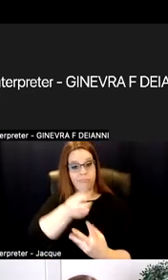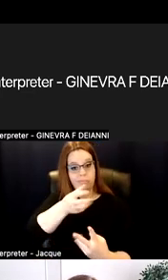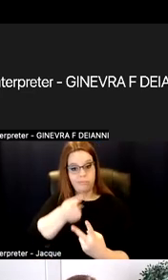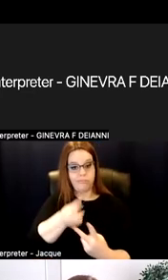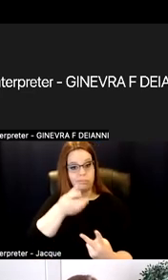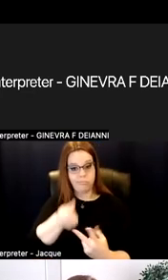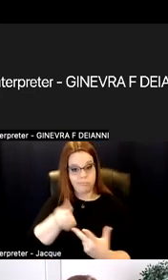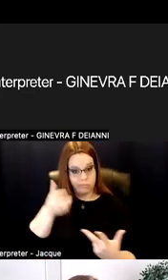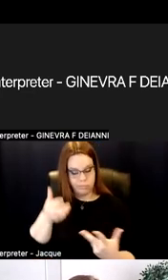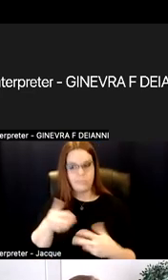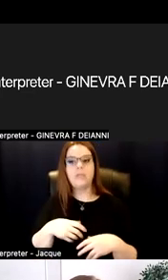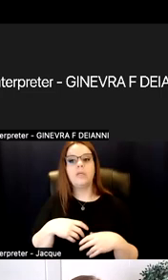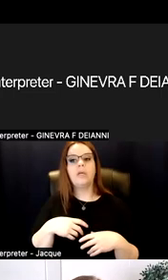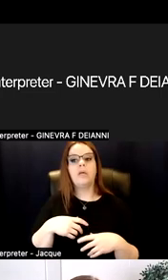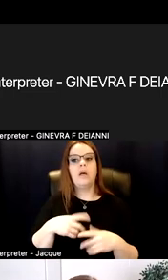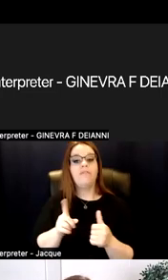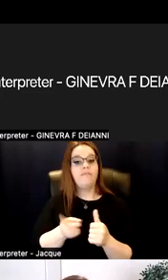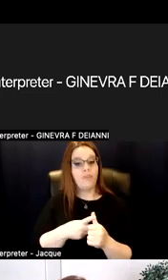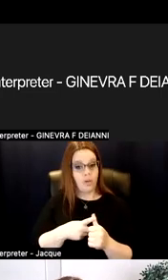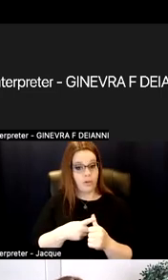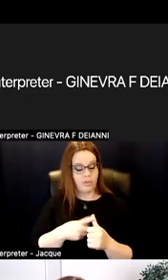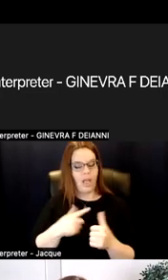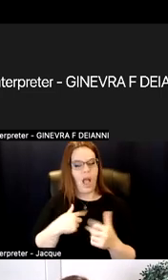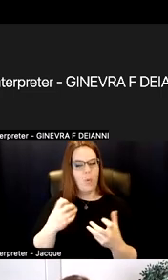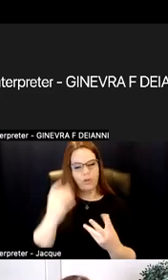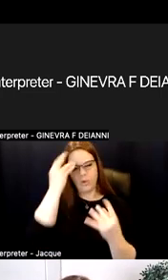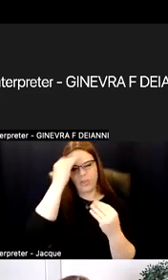I want you to think just a bit about a team or a group